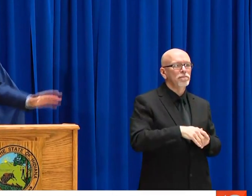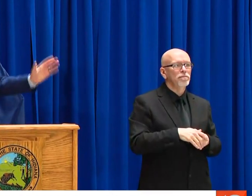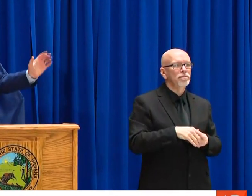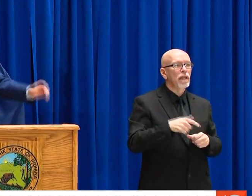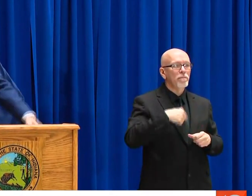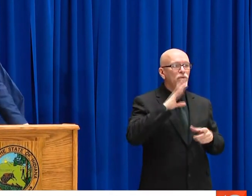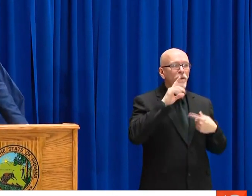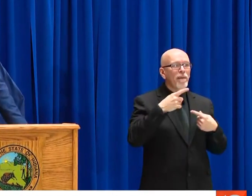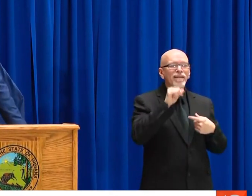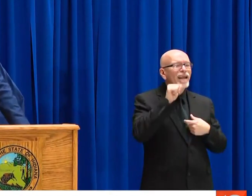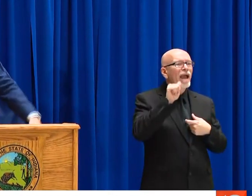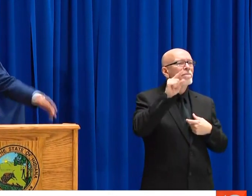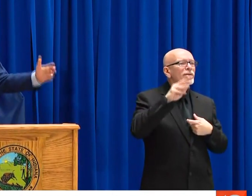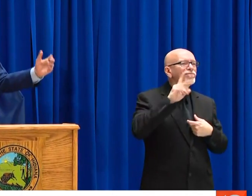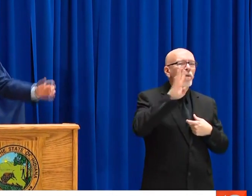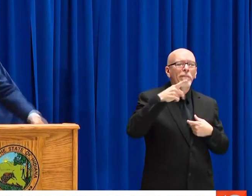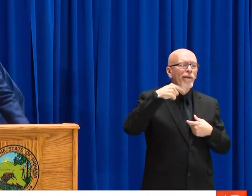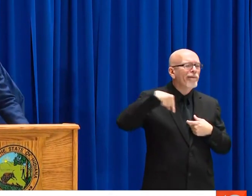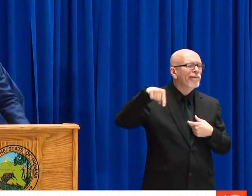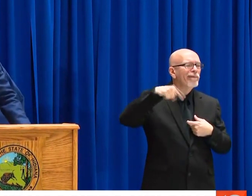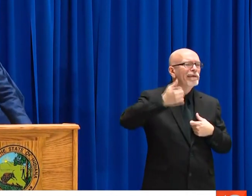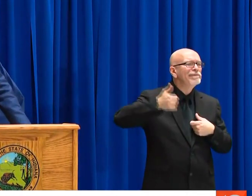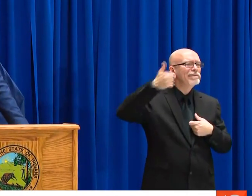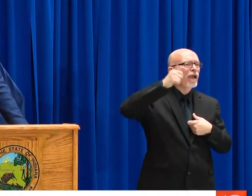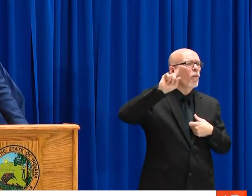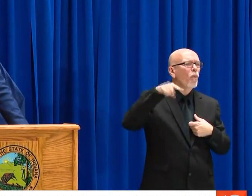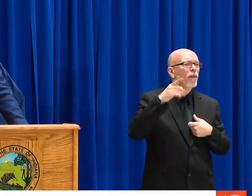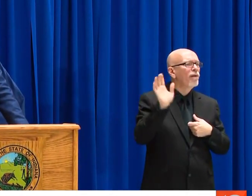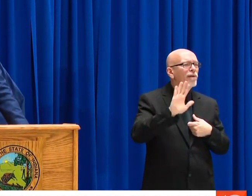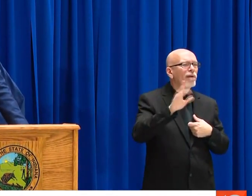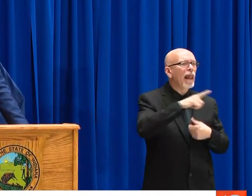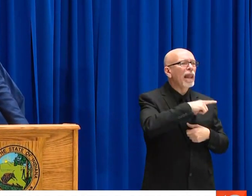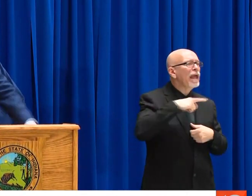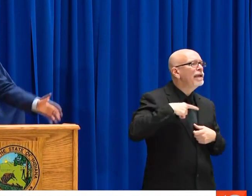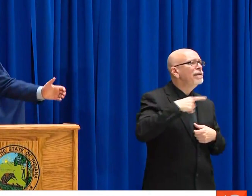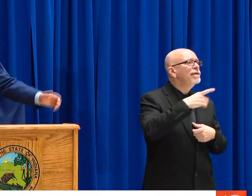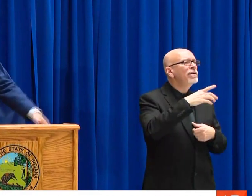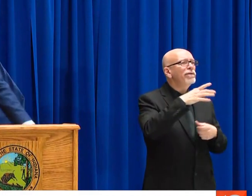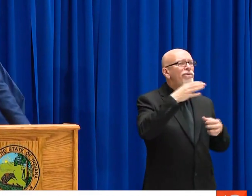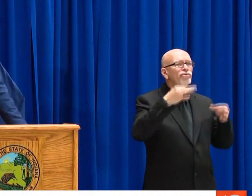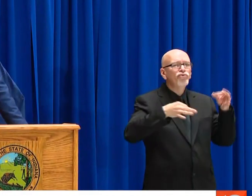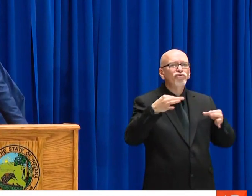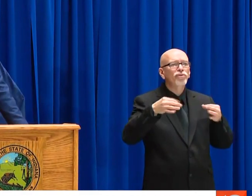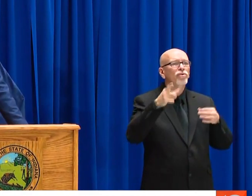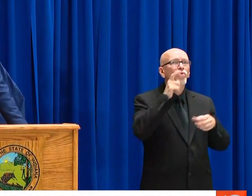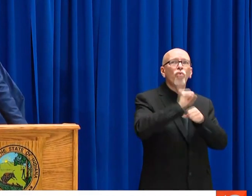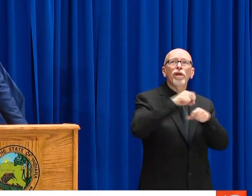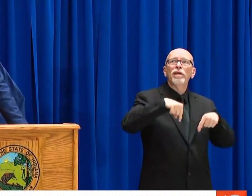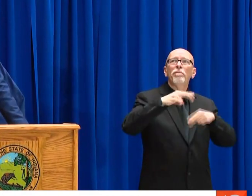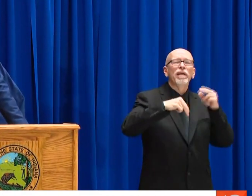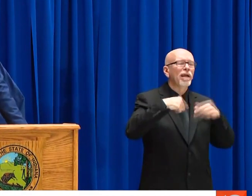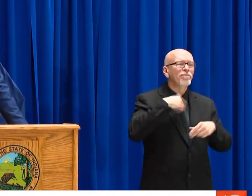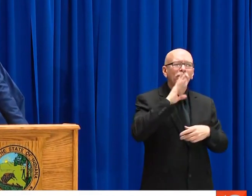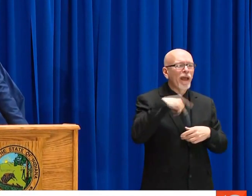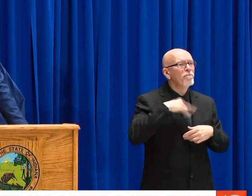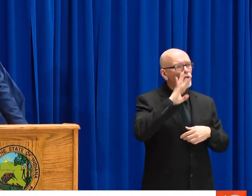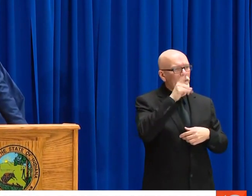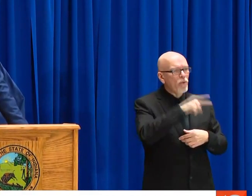AND WHEN I SAY TEAM, I MEAN EVERYBODY. I'M NOT TALKING ABOUT THIS ADMINISTRATION, NOT TALKING